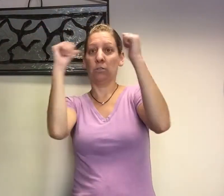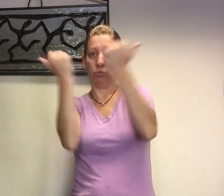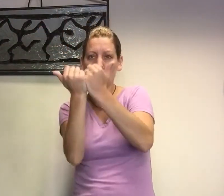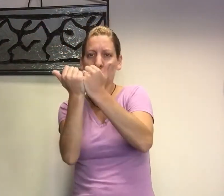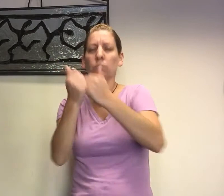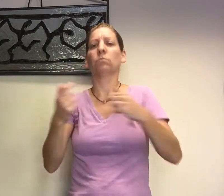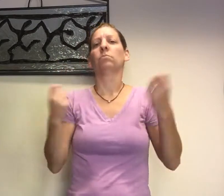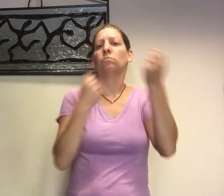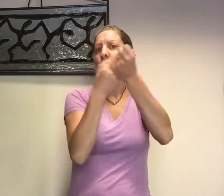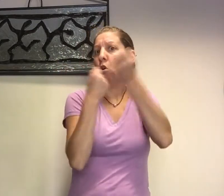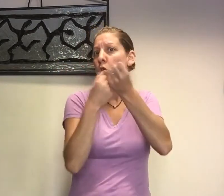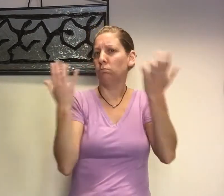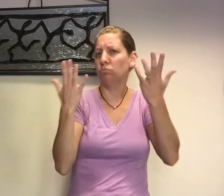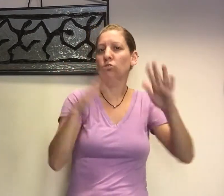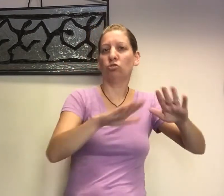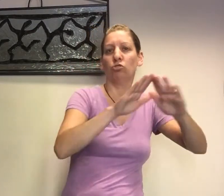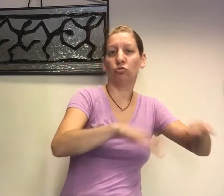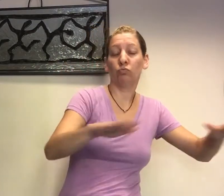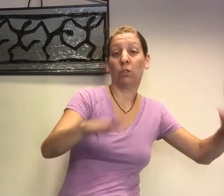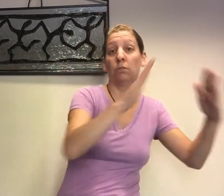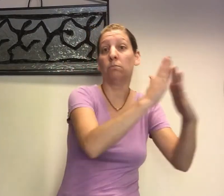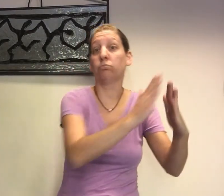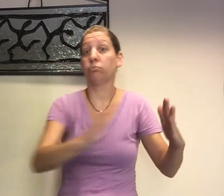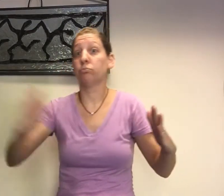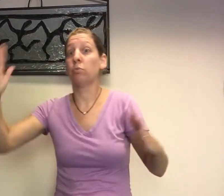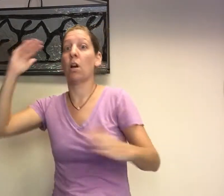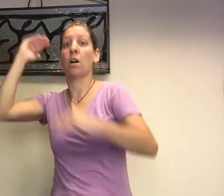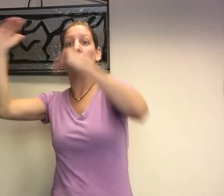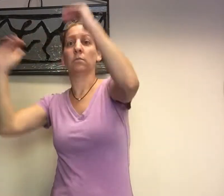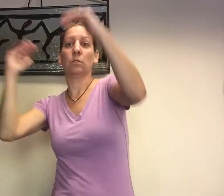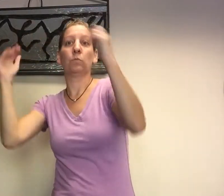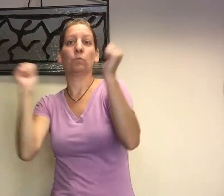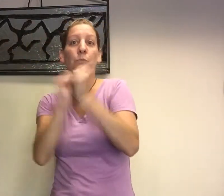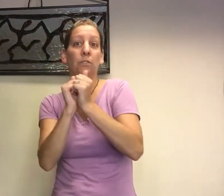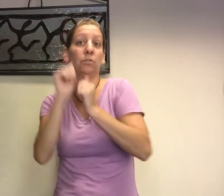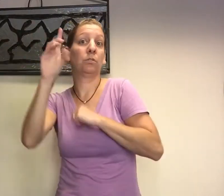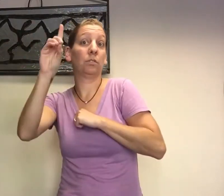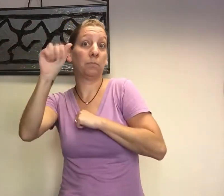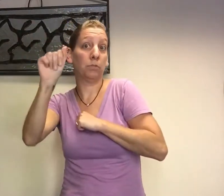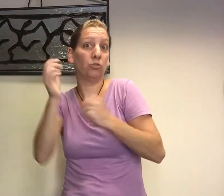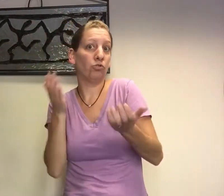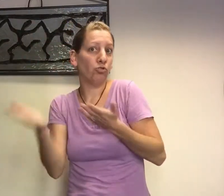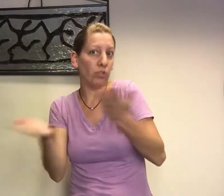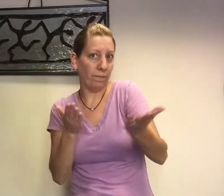that supports a wide range of children and adults with disabilities.